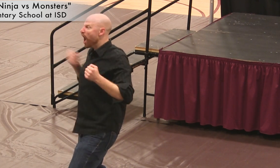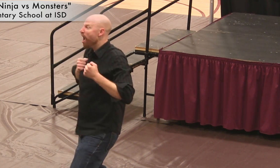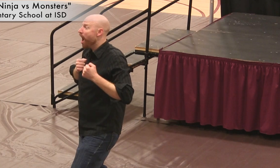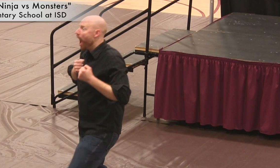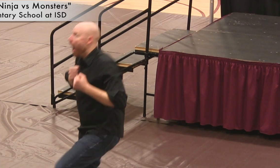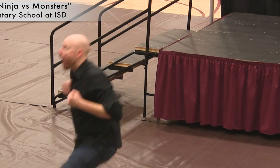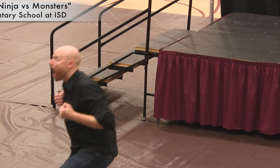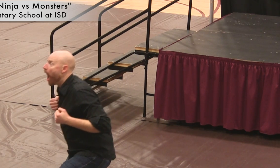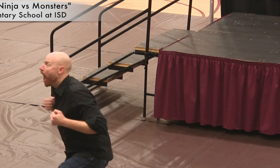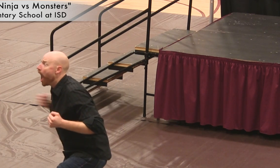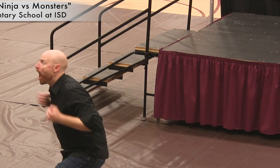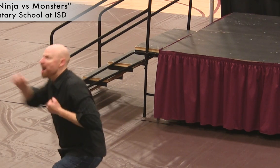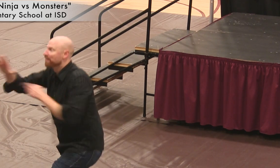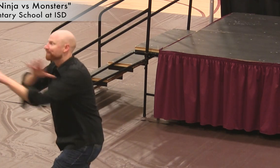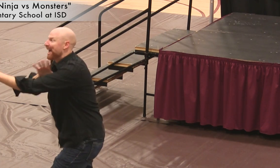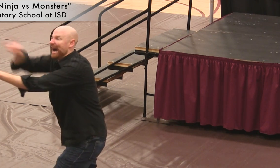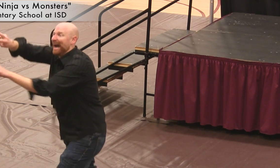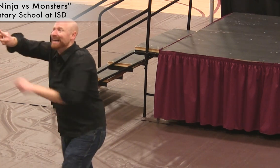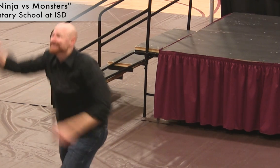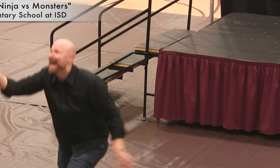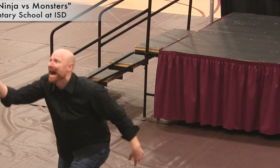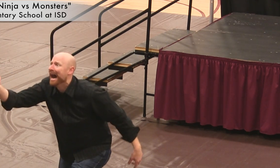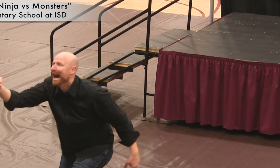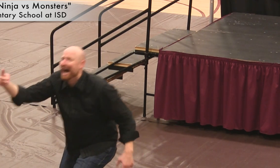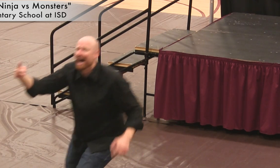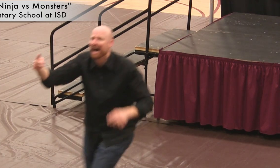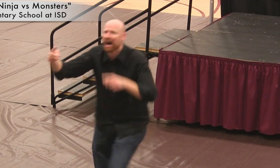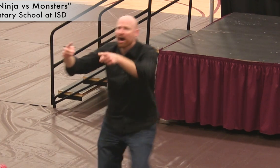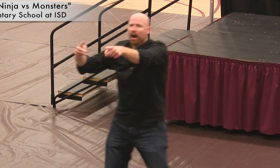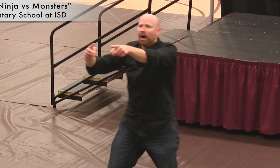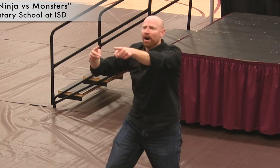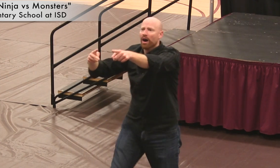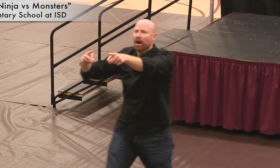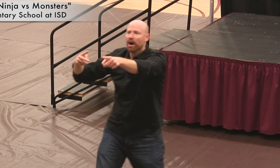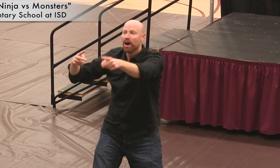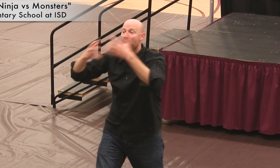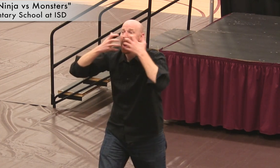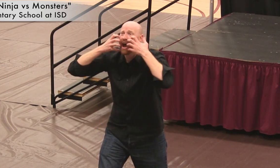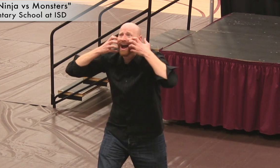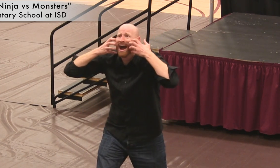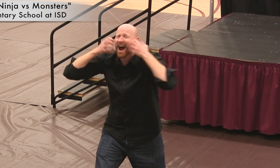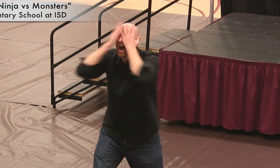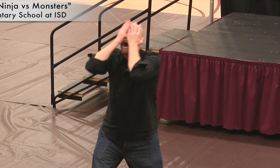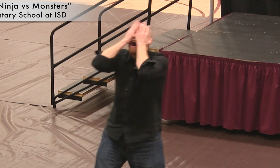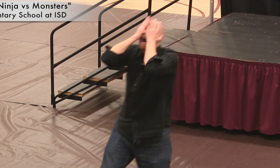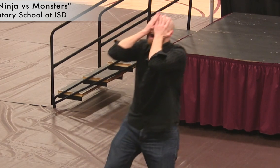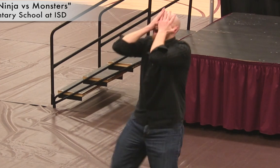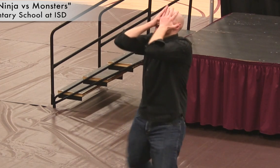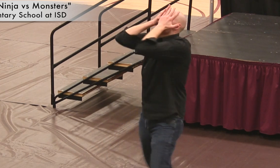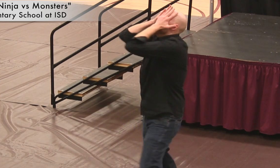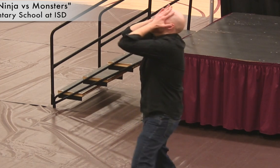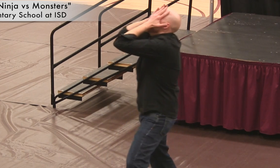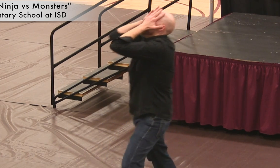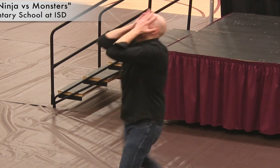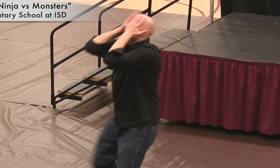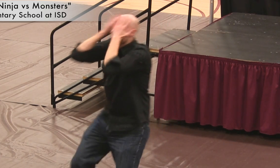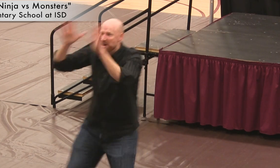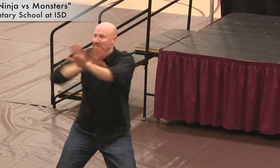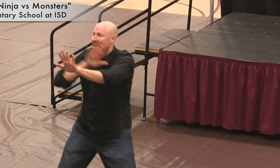FINE, now we have a SECOND monster enemy! [audience comments] A TIGER?! OMIGAAW!